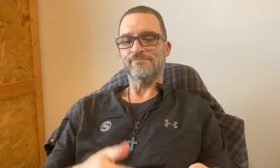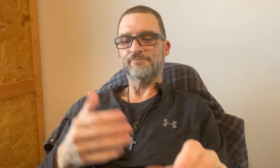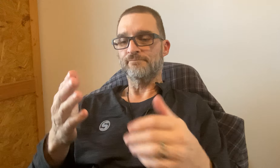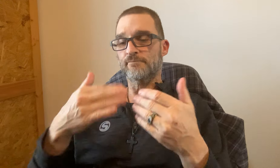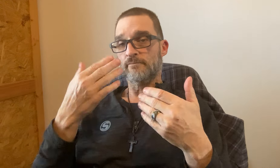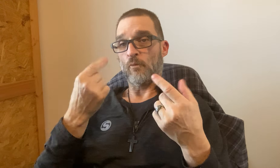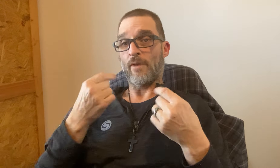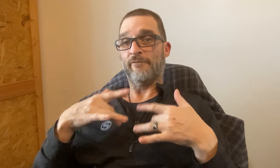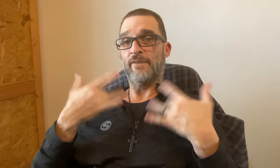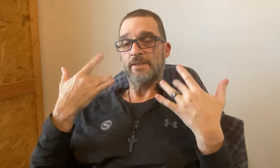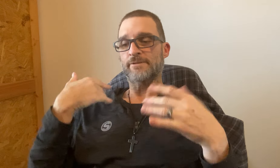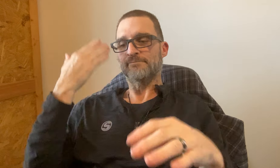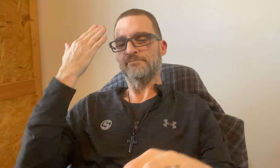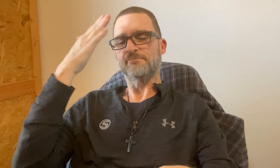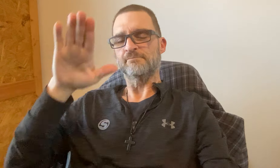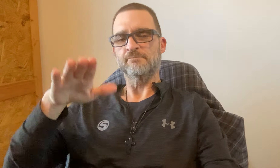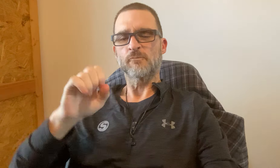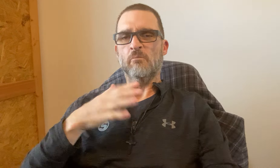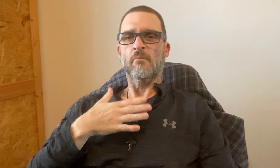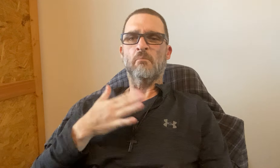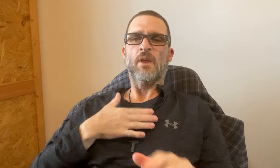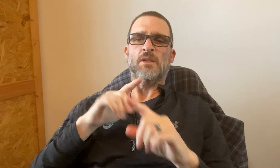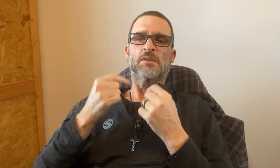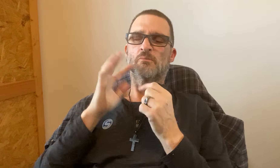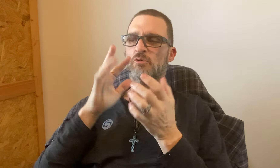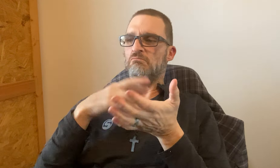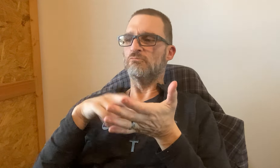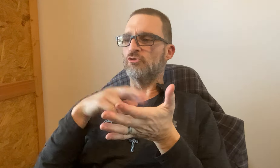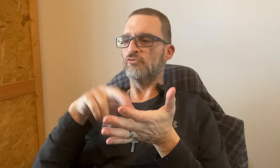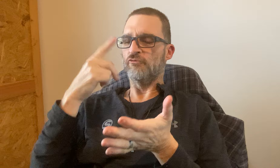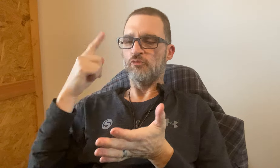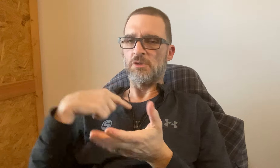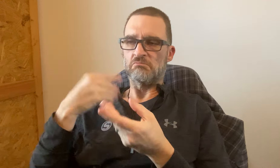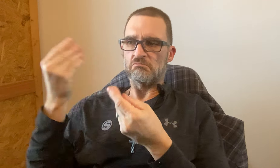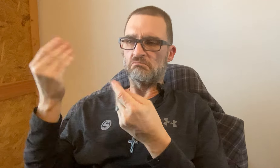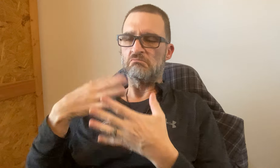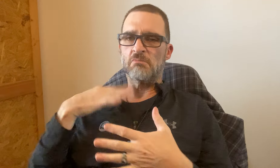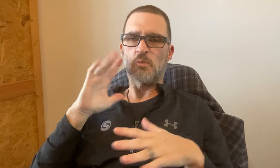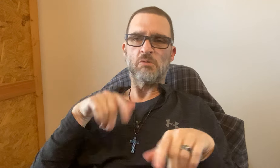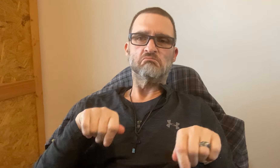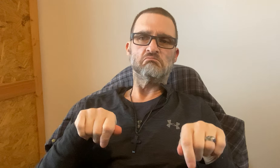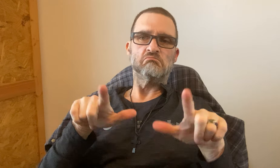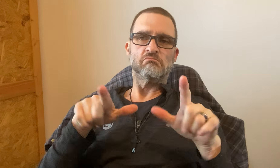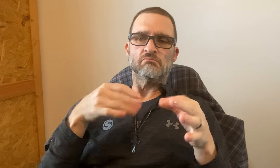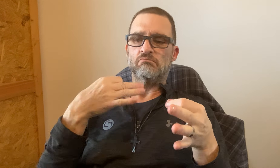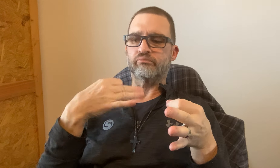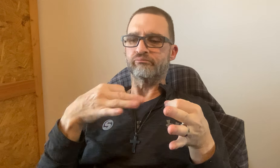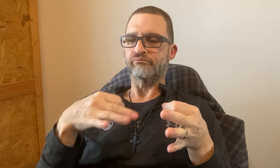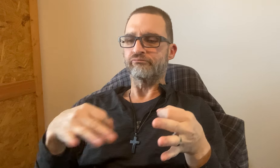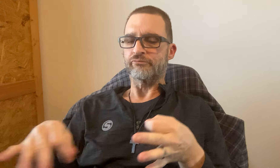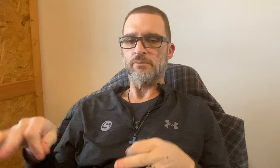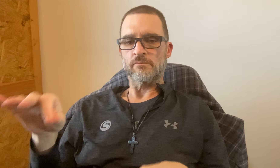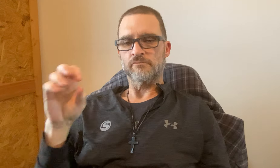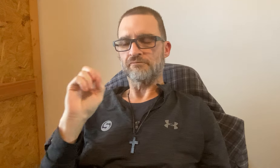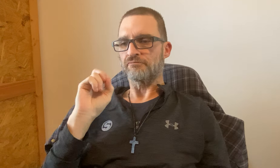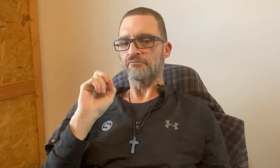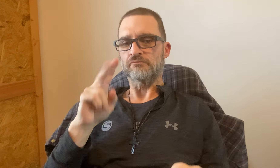*Alright* I don't know what event is. So my team will research for me and let me know. I will vlog about it and explain.